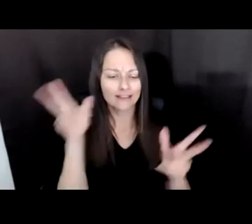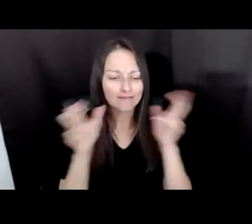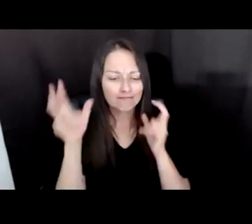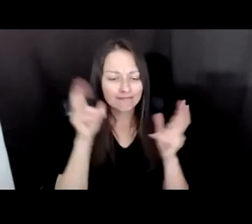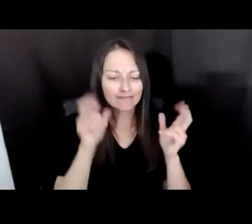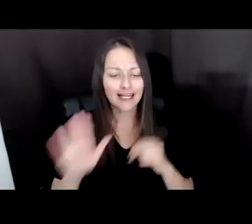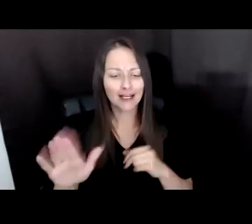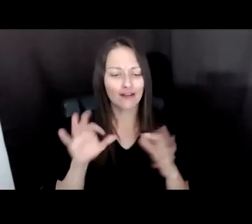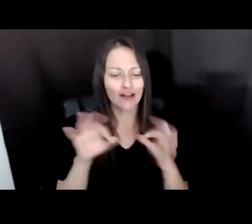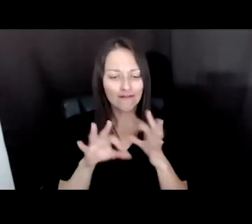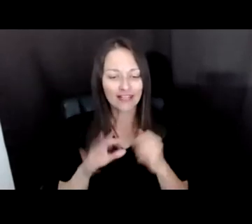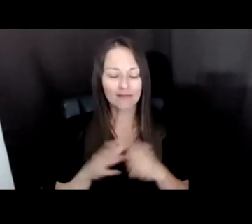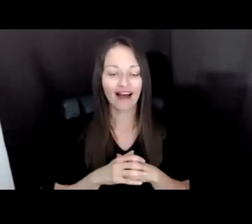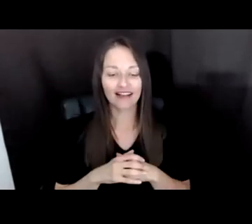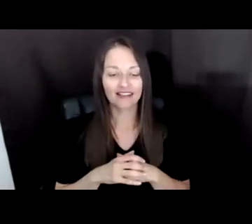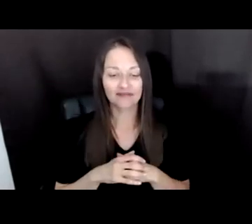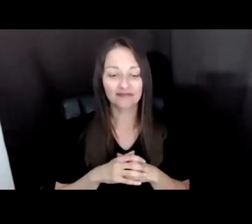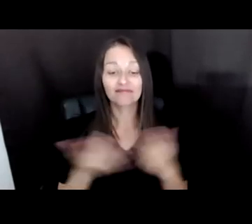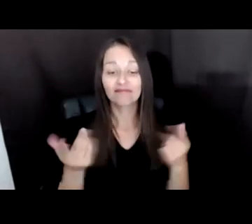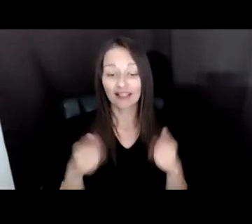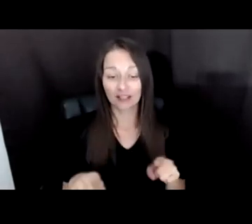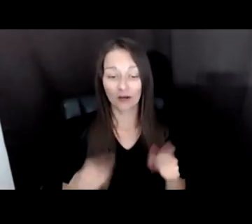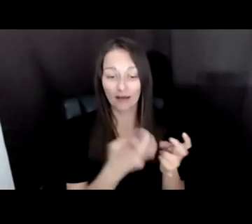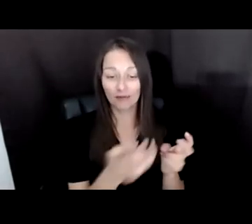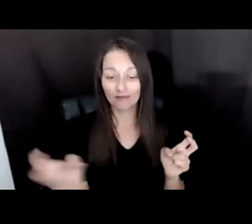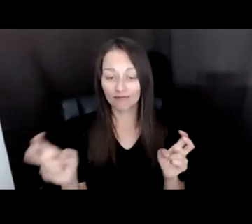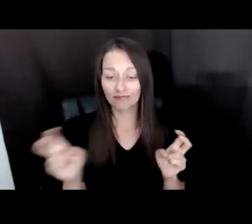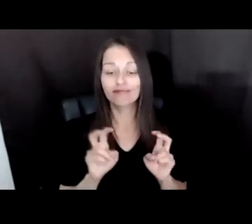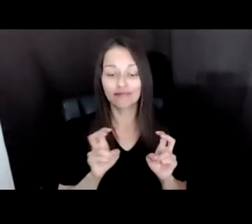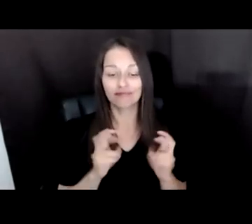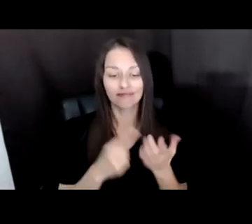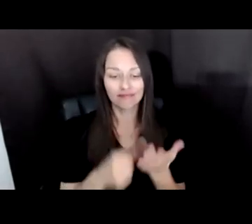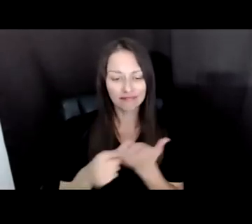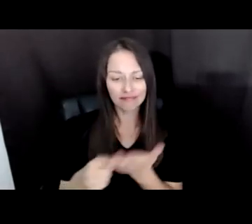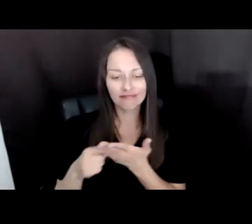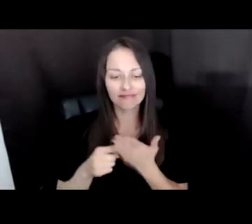TO MULTIPLE ROUNDTABLES WERE CONDUCTED AROUND THE COUNTRY AS PART OF THE OVERALL FIELD SCAN.